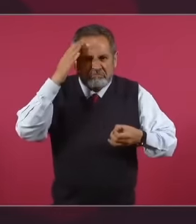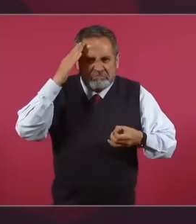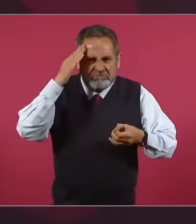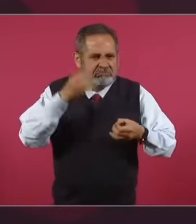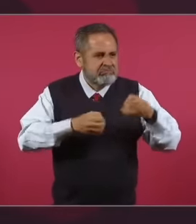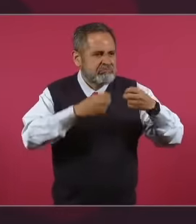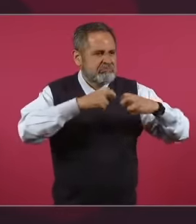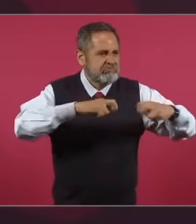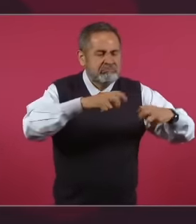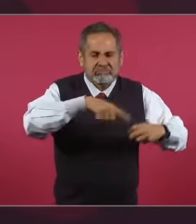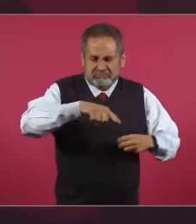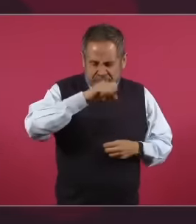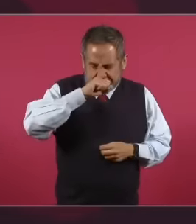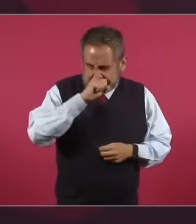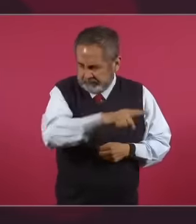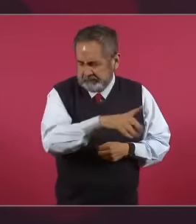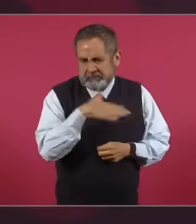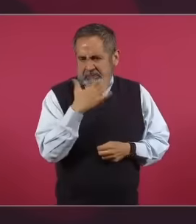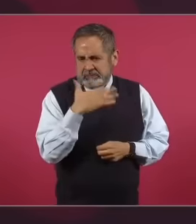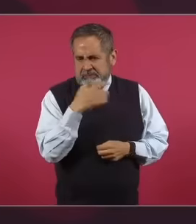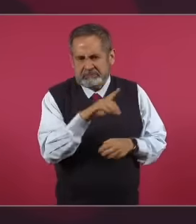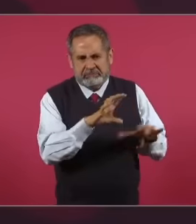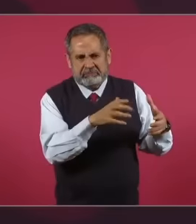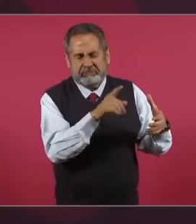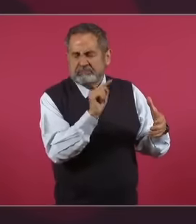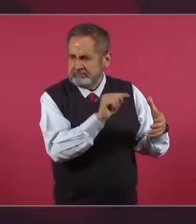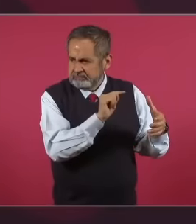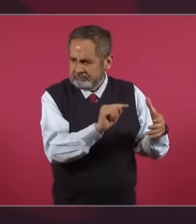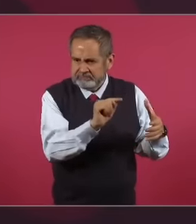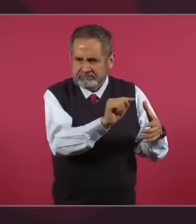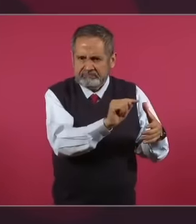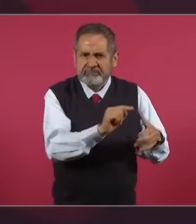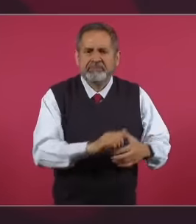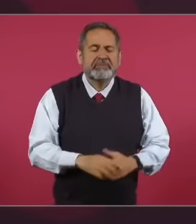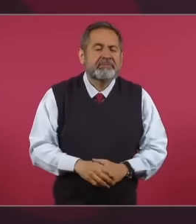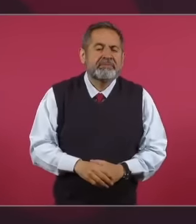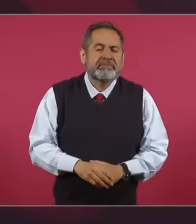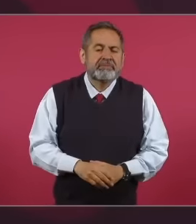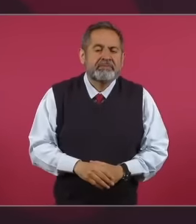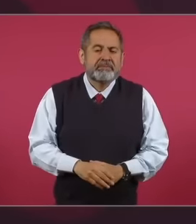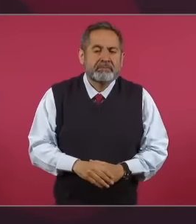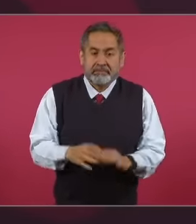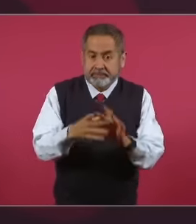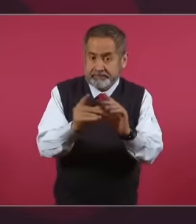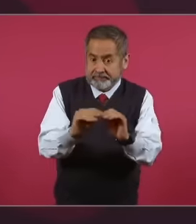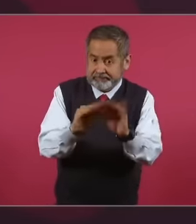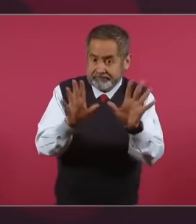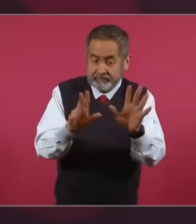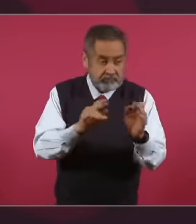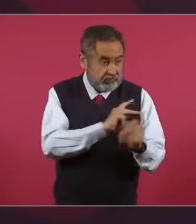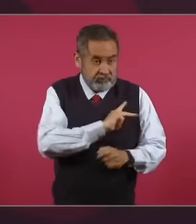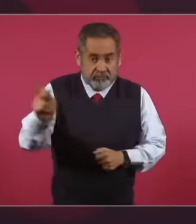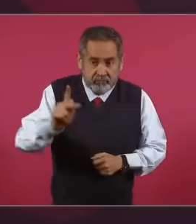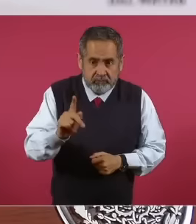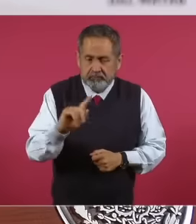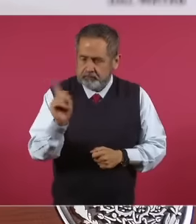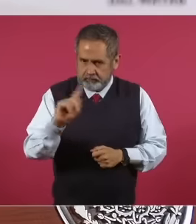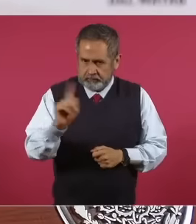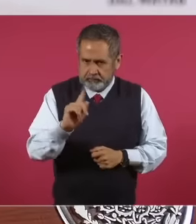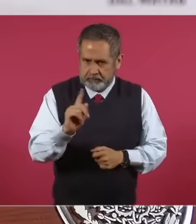ministers, I clarify, not all of them, but